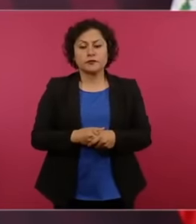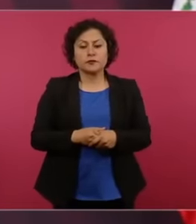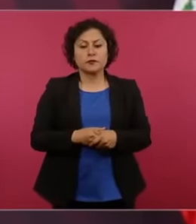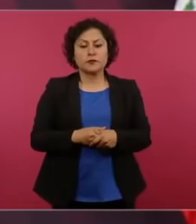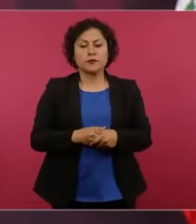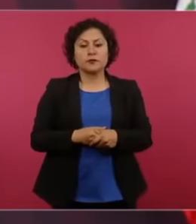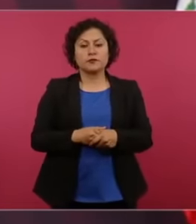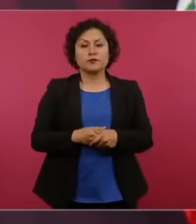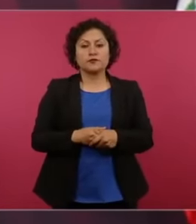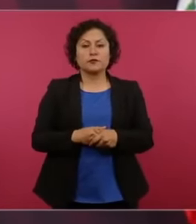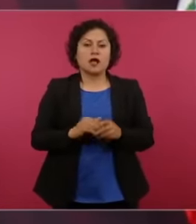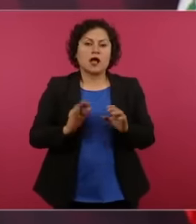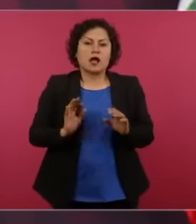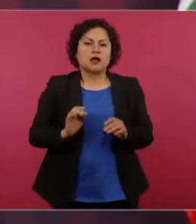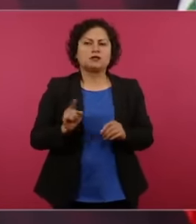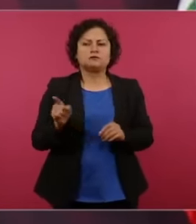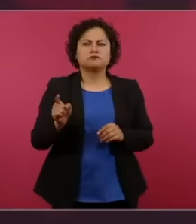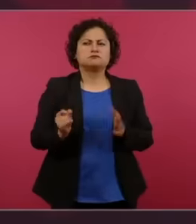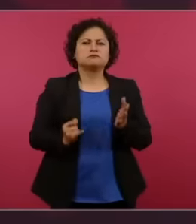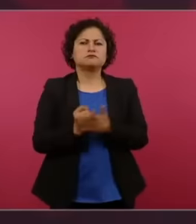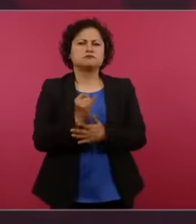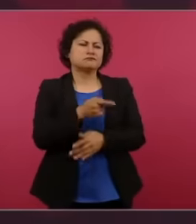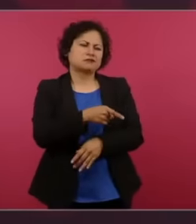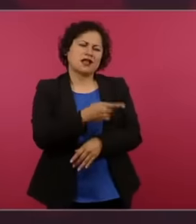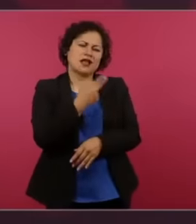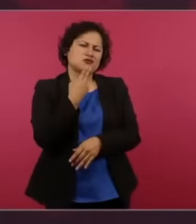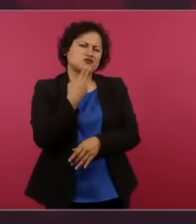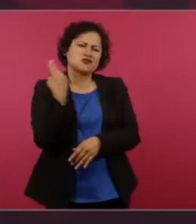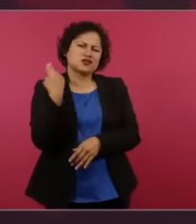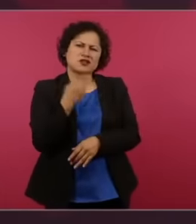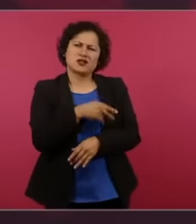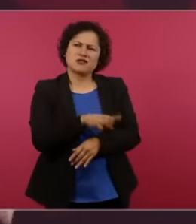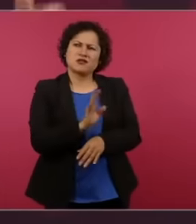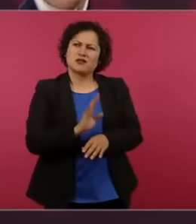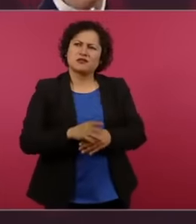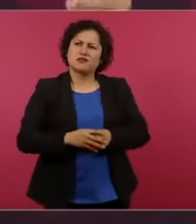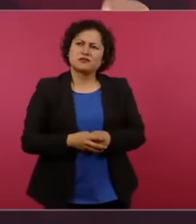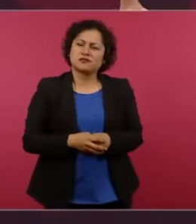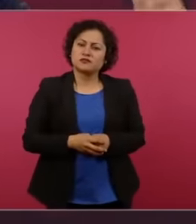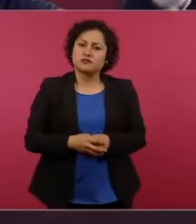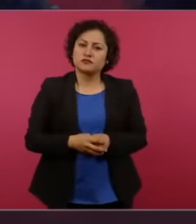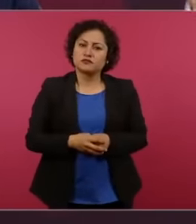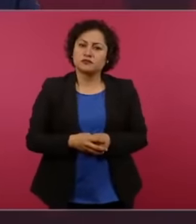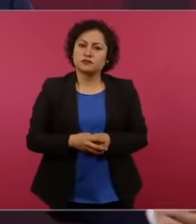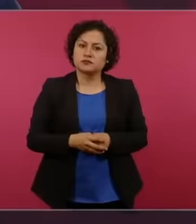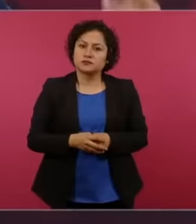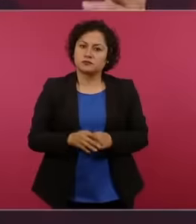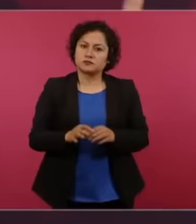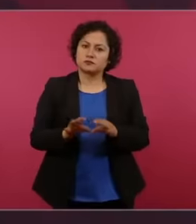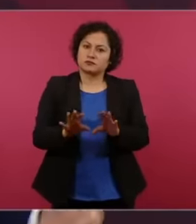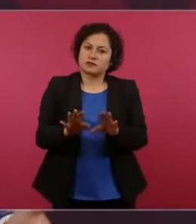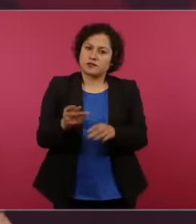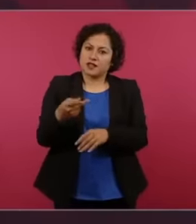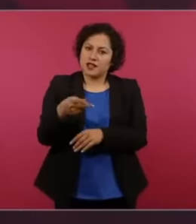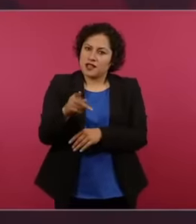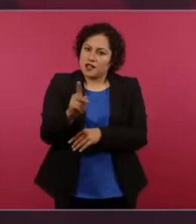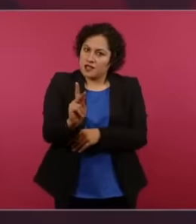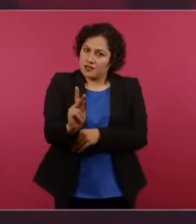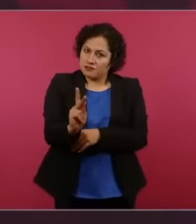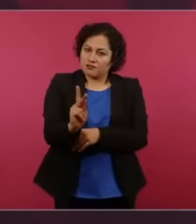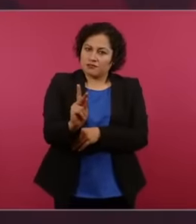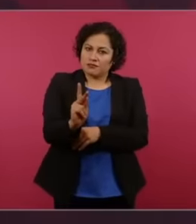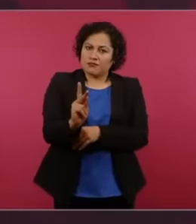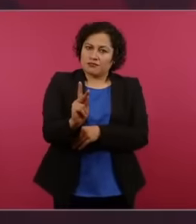suicide but by then